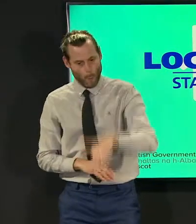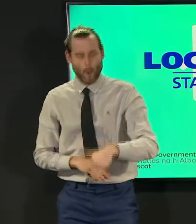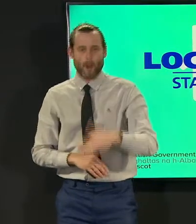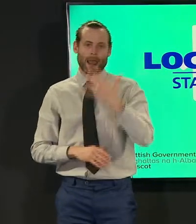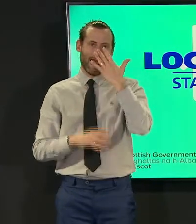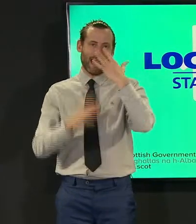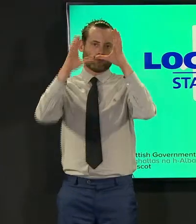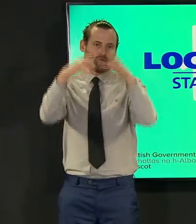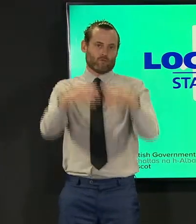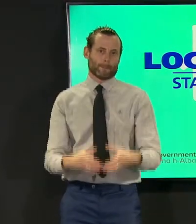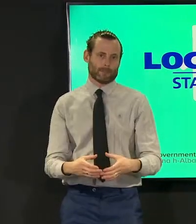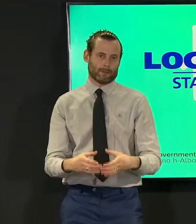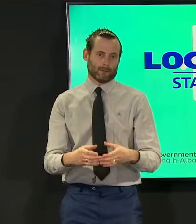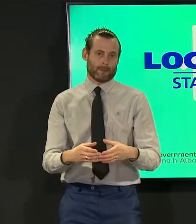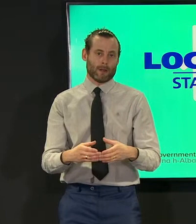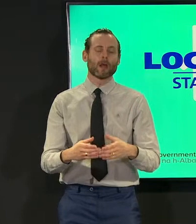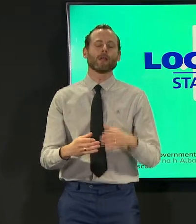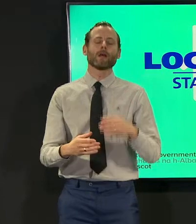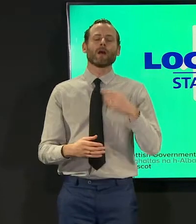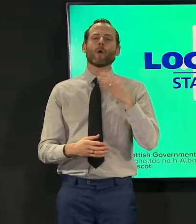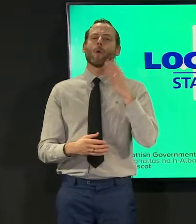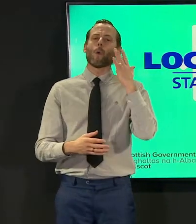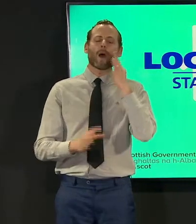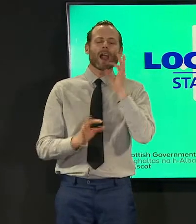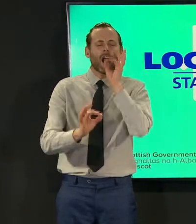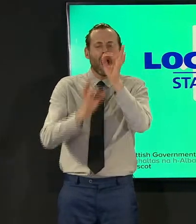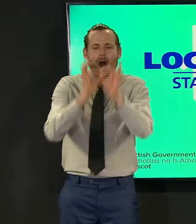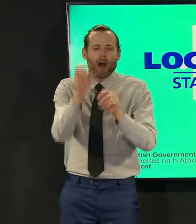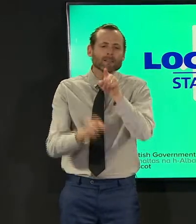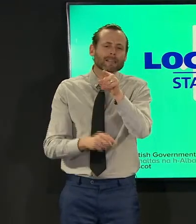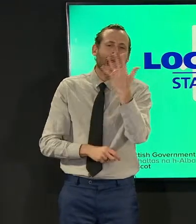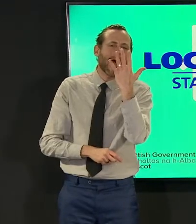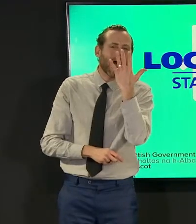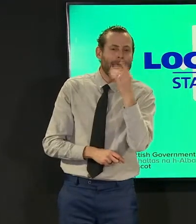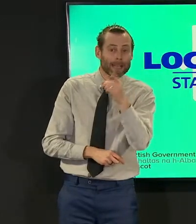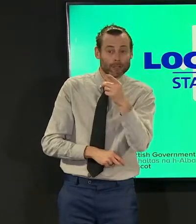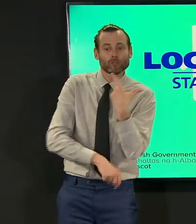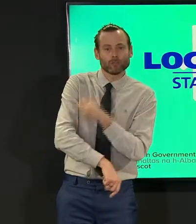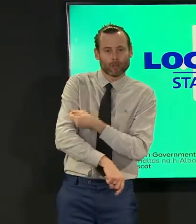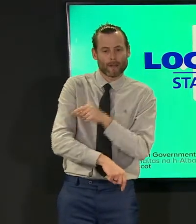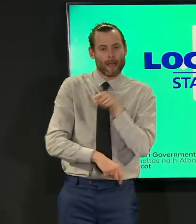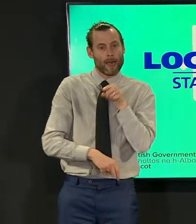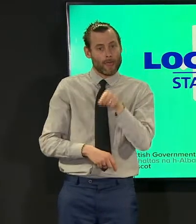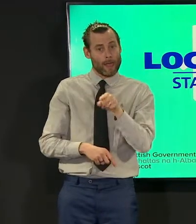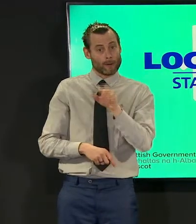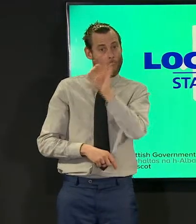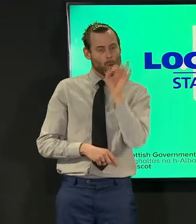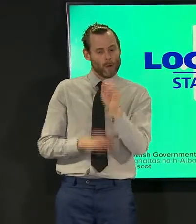addition they've also refined some of the ways in which we record the age of people being vaccinated